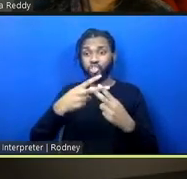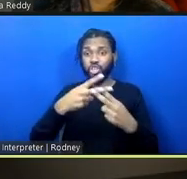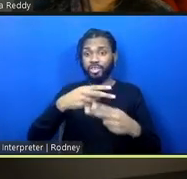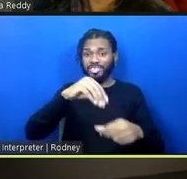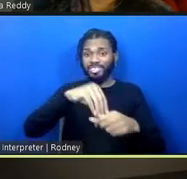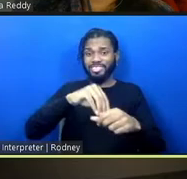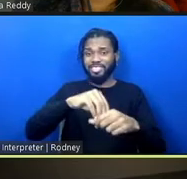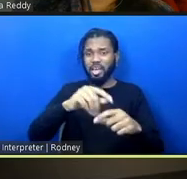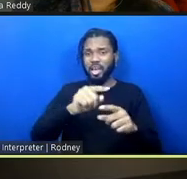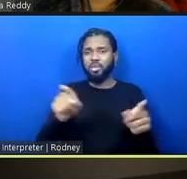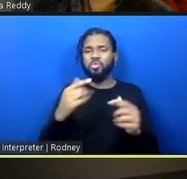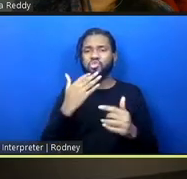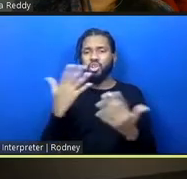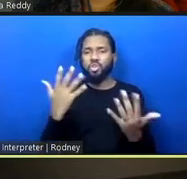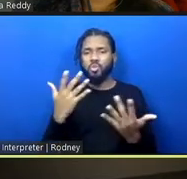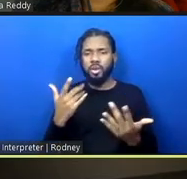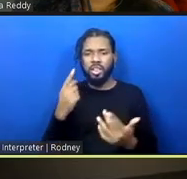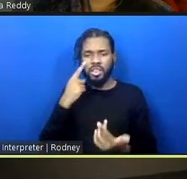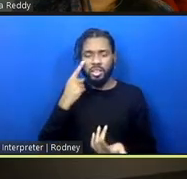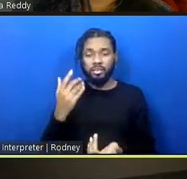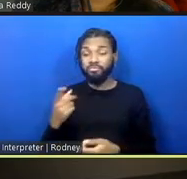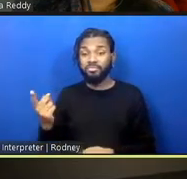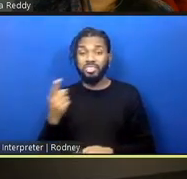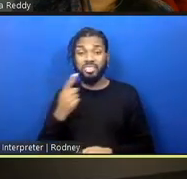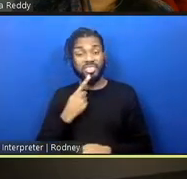She said, "There is no color. The color is concrete."